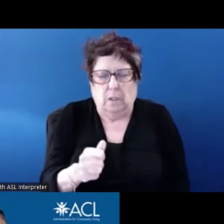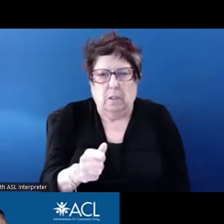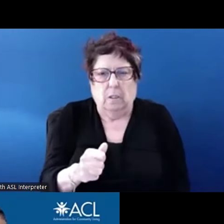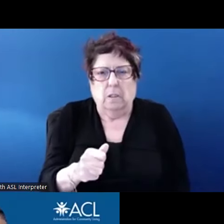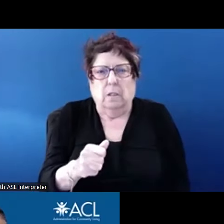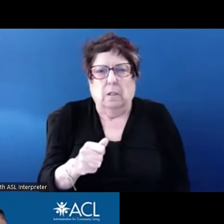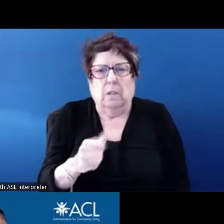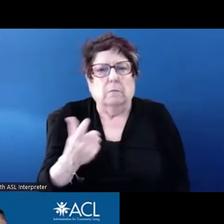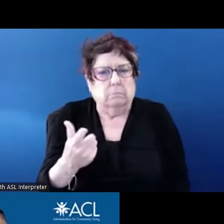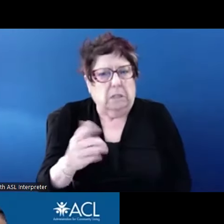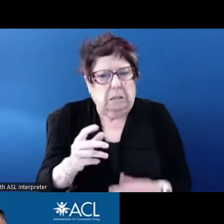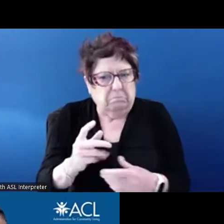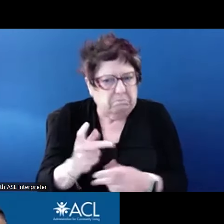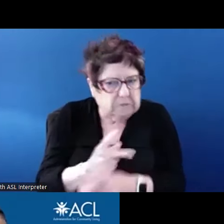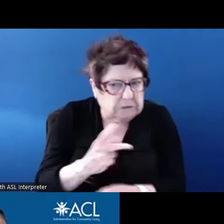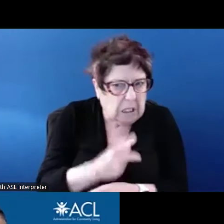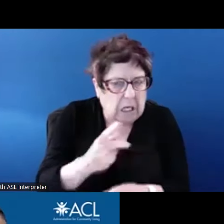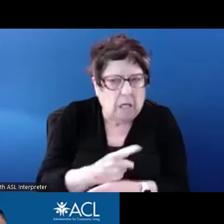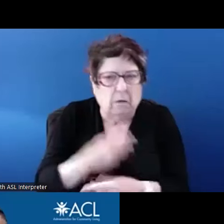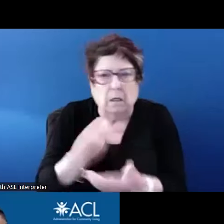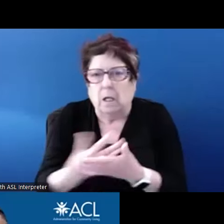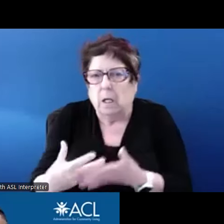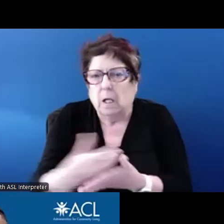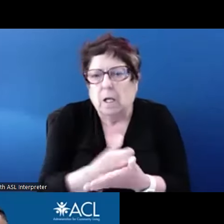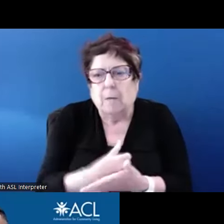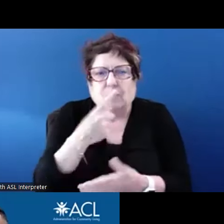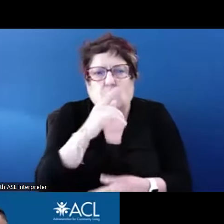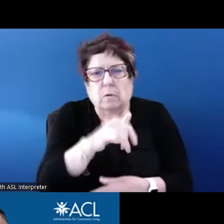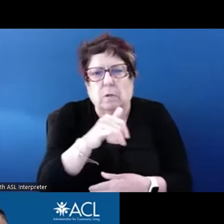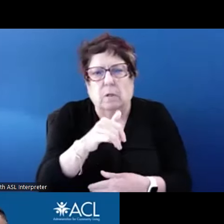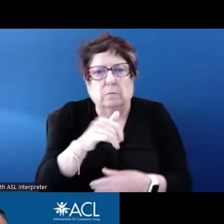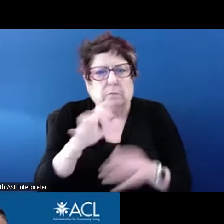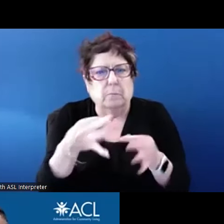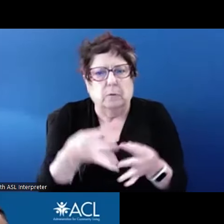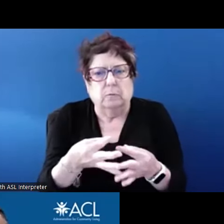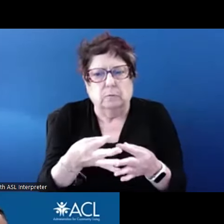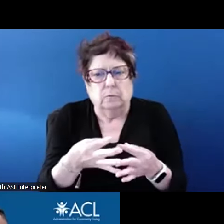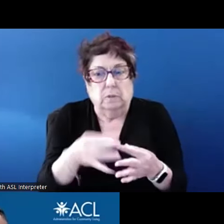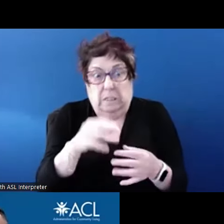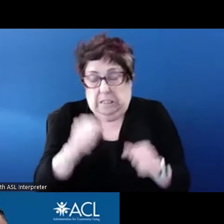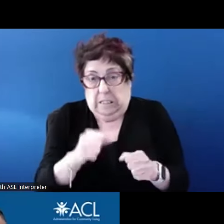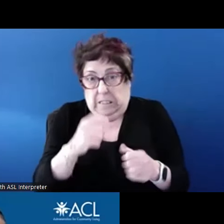rental assistance, with the individual retained or homeless or institutionalization preference?